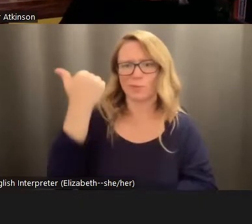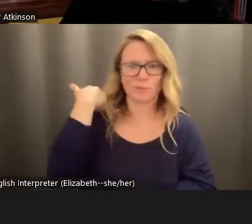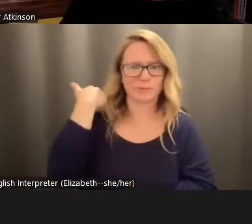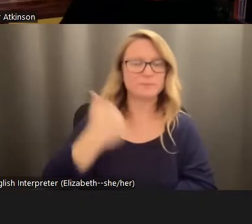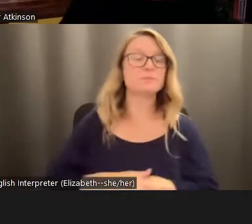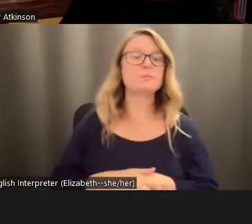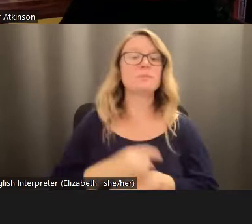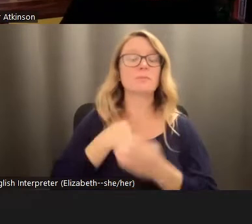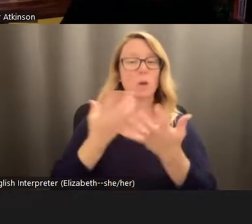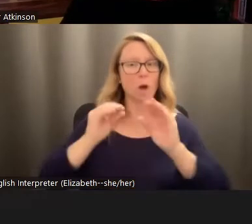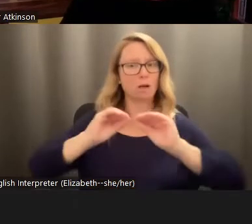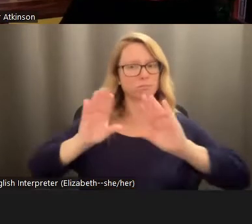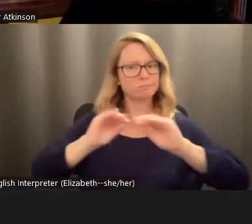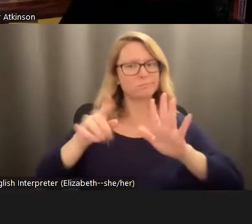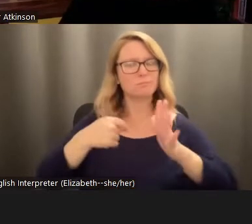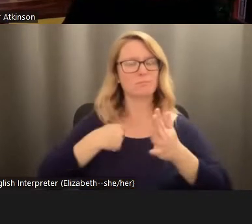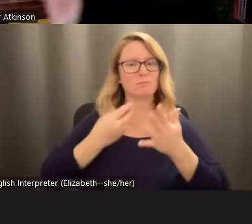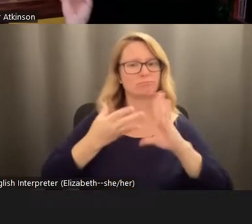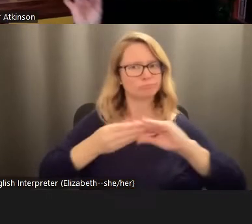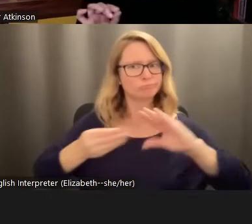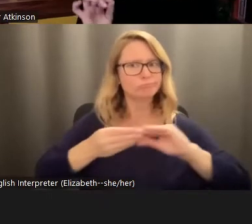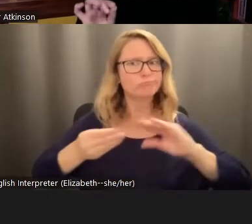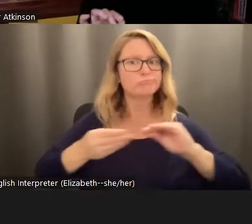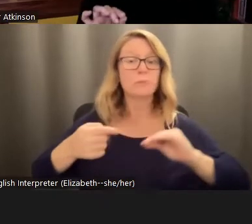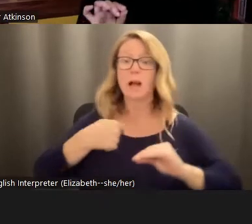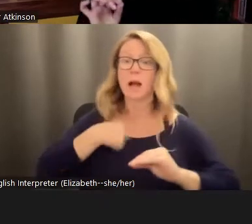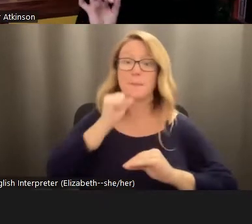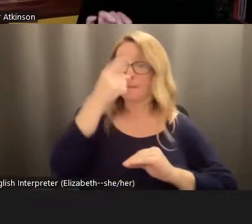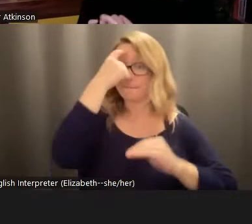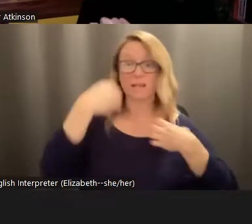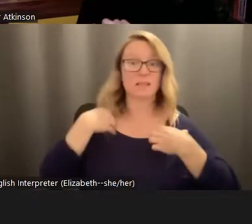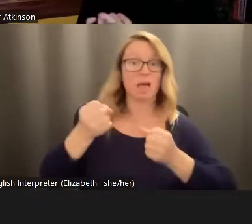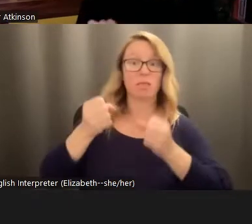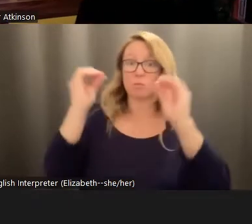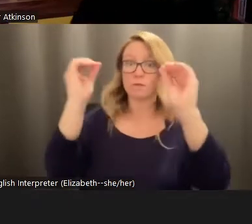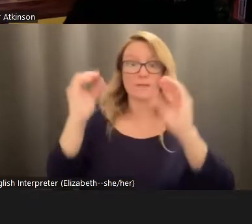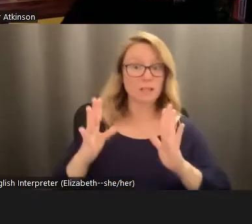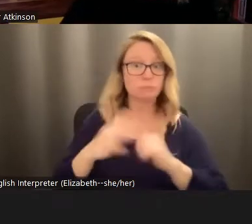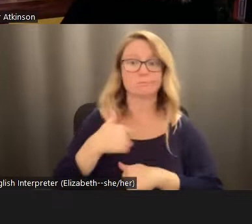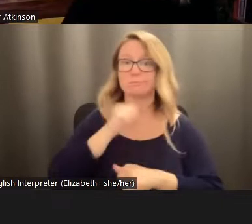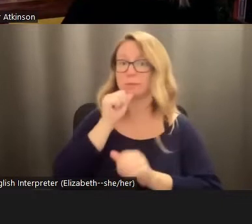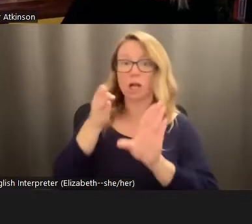want to clarify, as I'm starting here, that I am not a mental health professor or a psychologist, let alone a